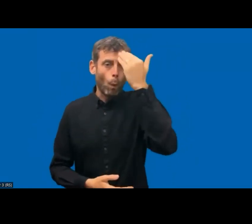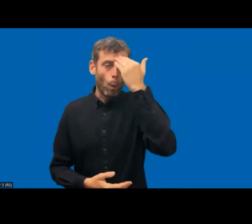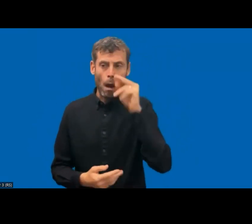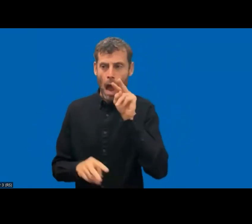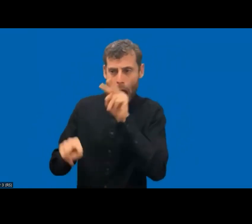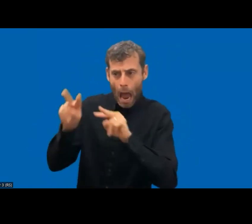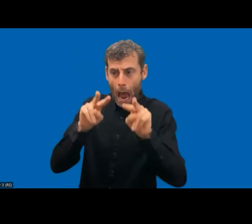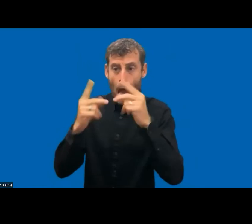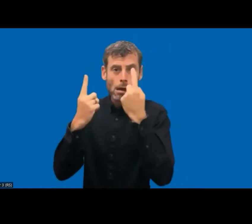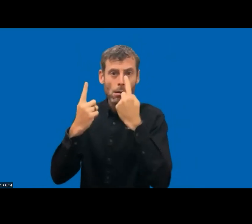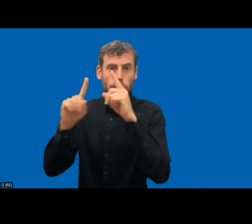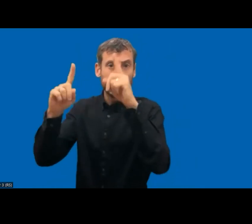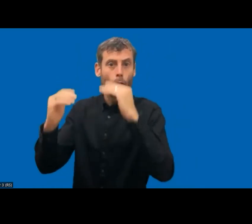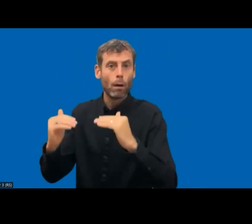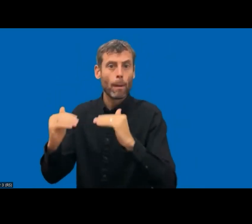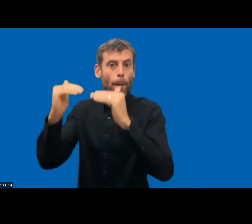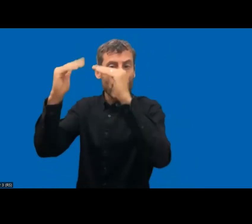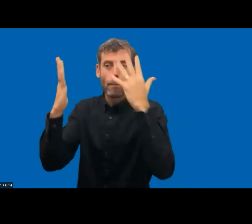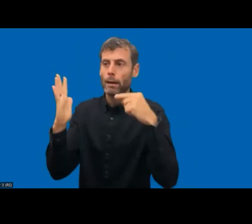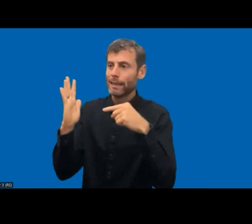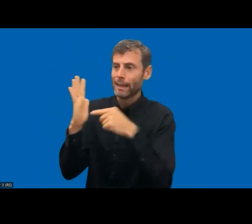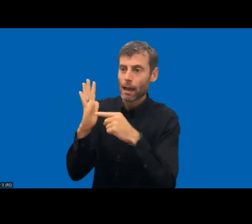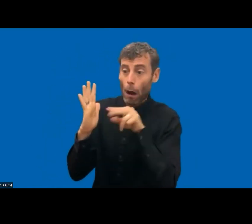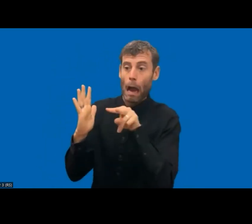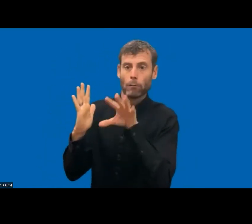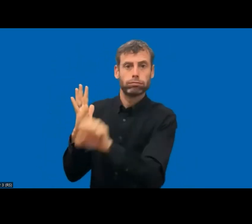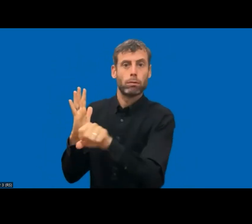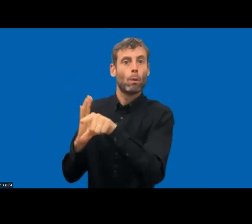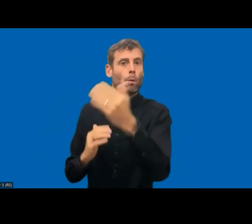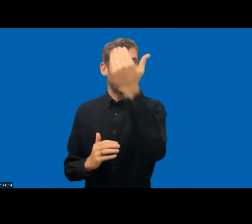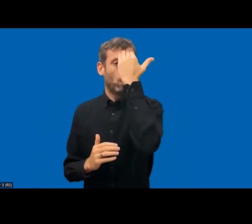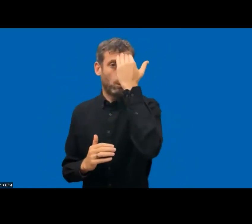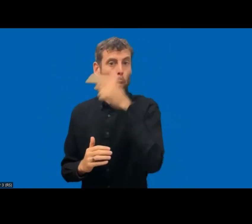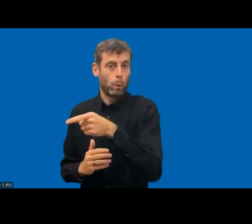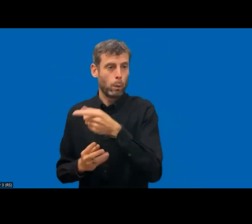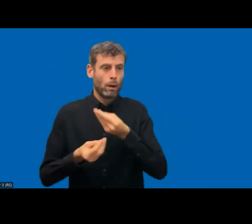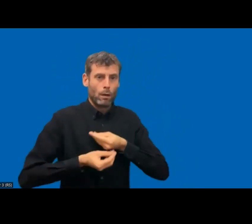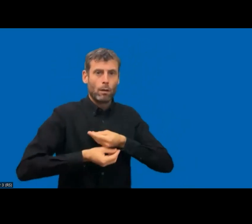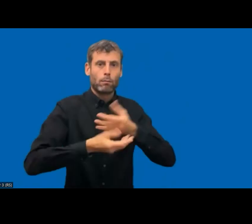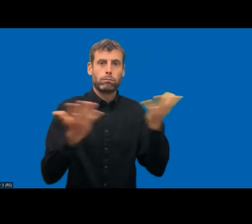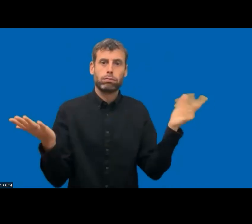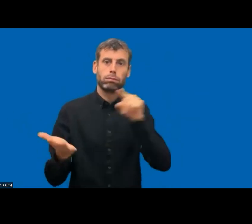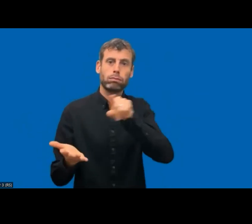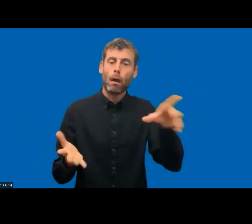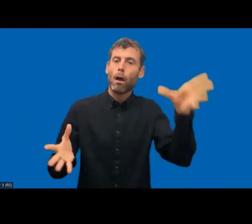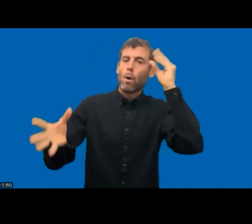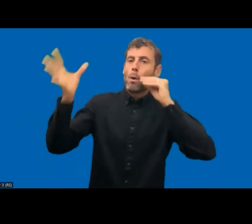developments, and also to create a kind of resource center as for the web directive.